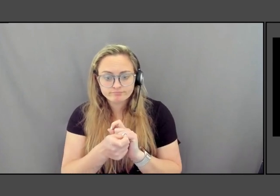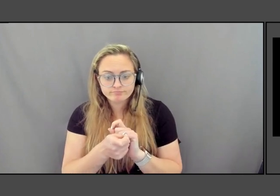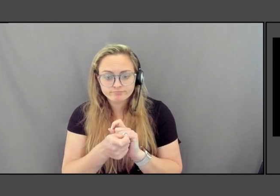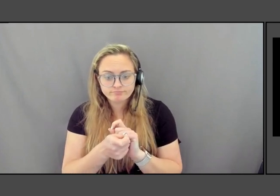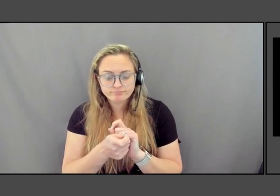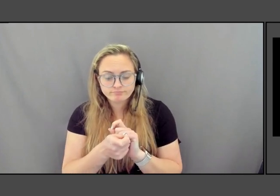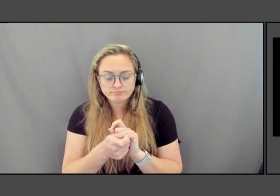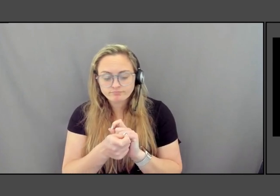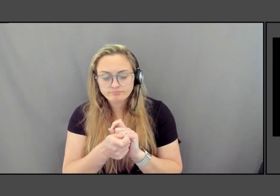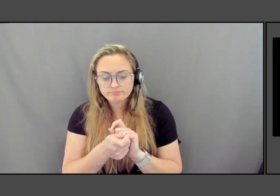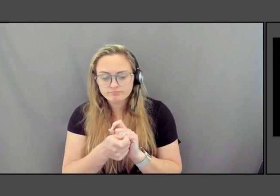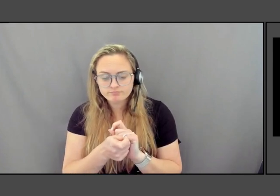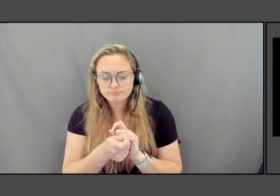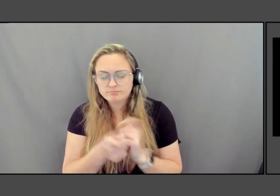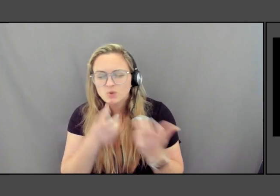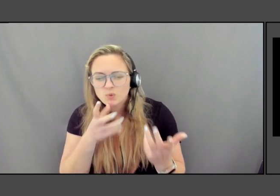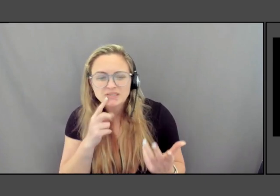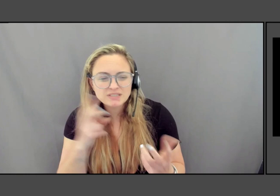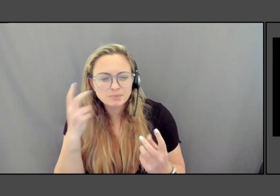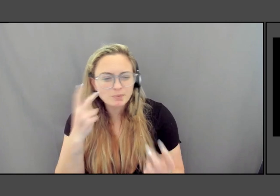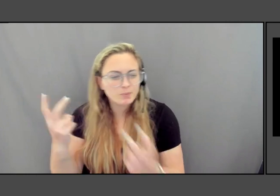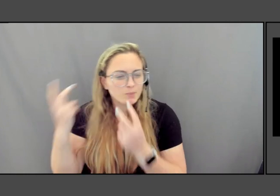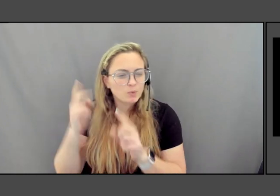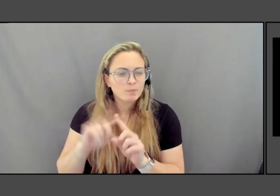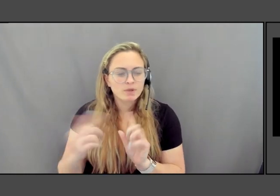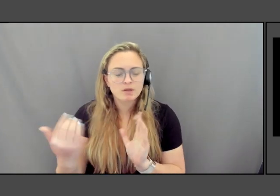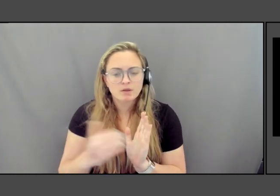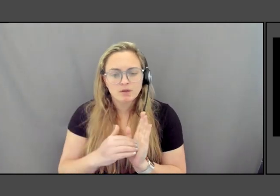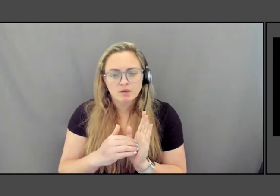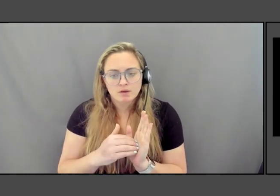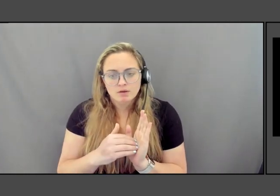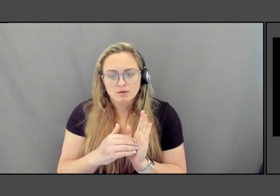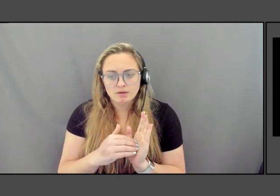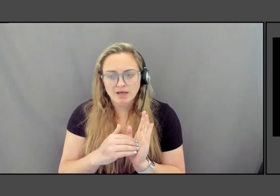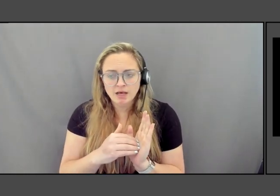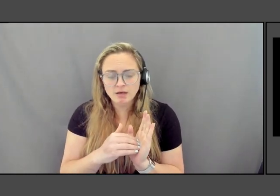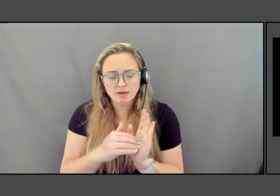it's a memorial, but again, what's changing is how important it is